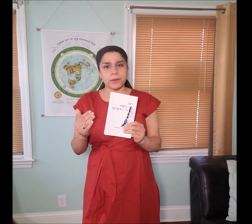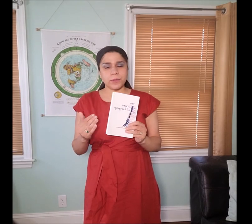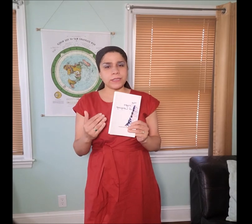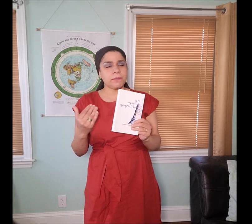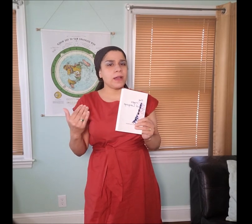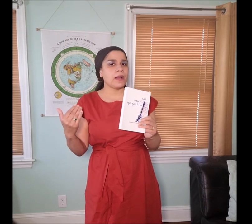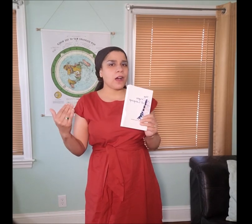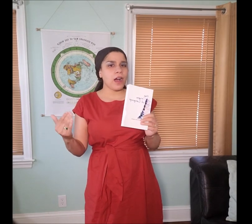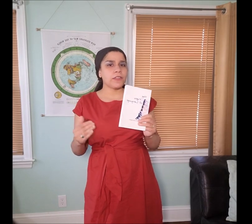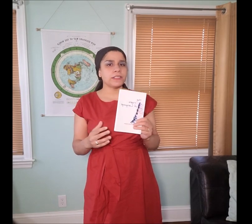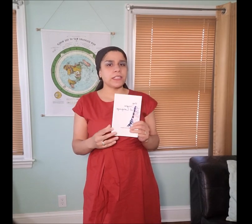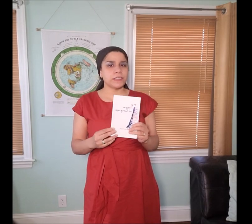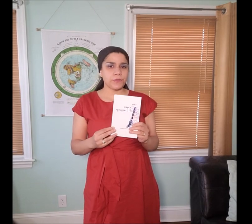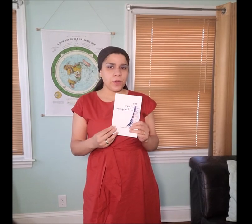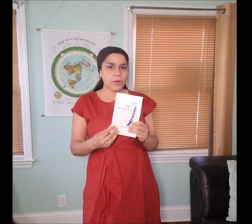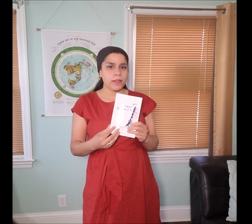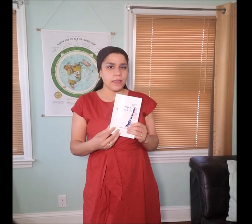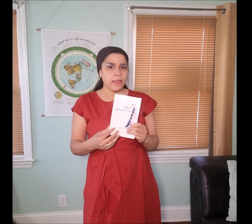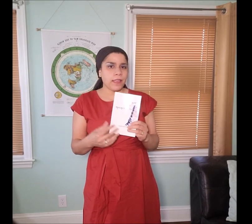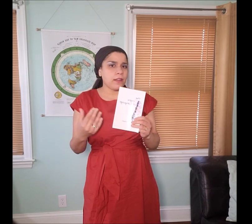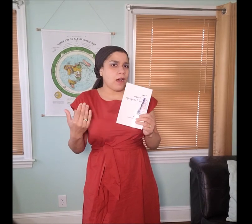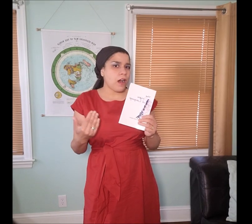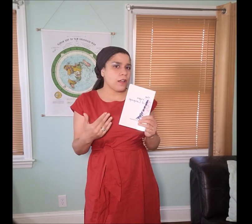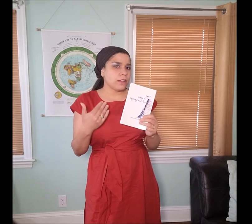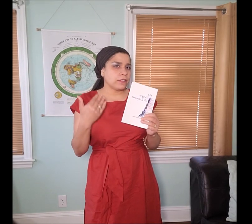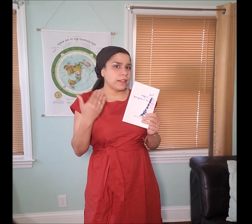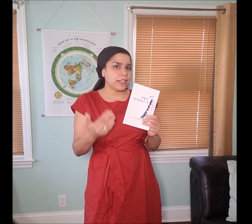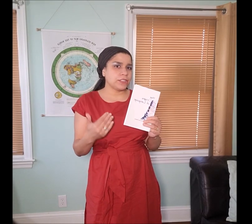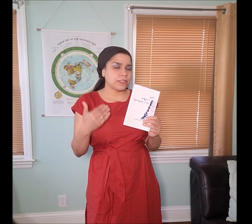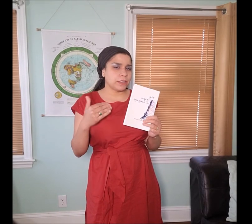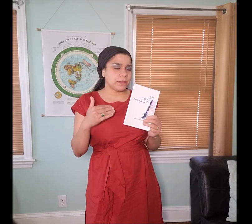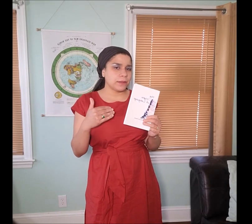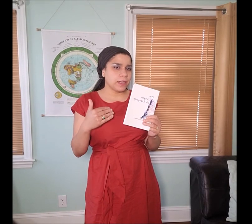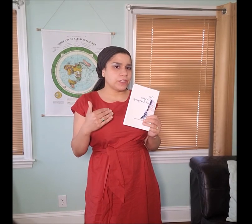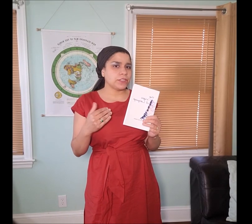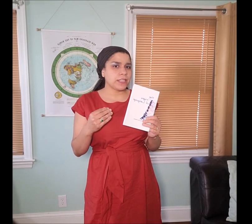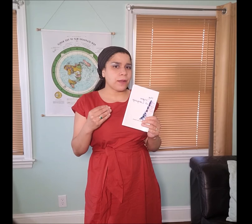was among all the sons of Noah and all nations, the nations that existed